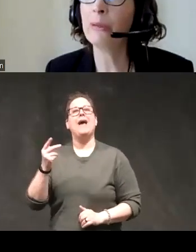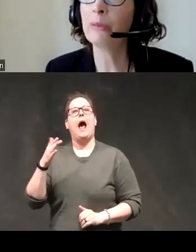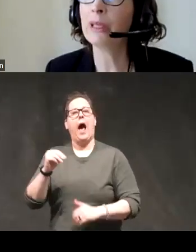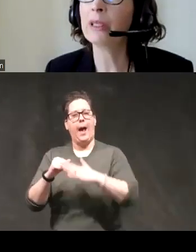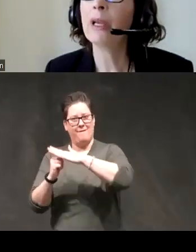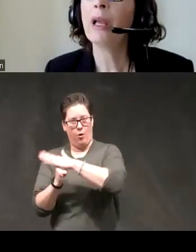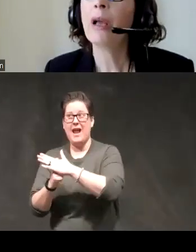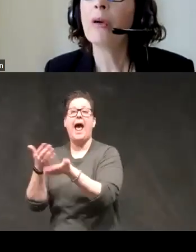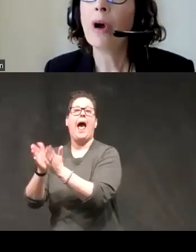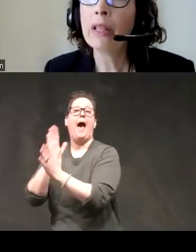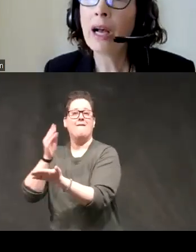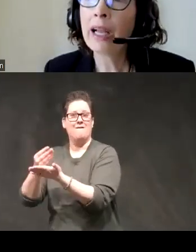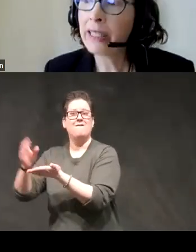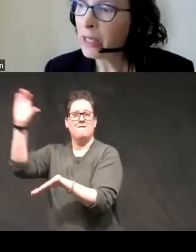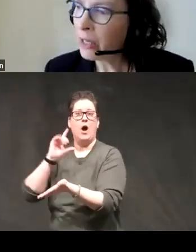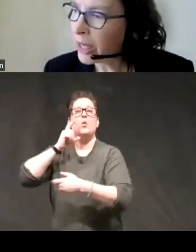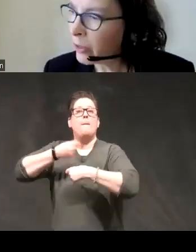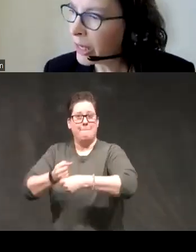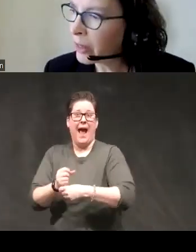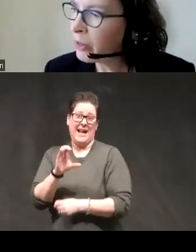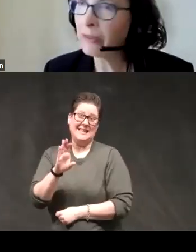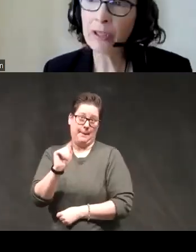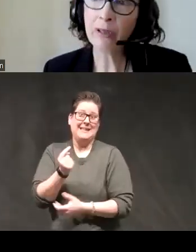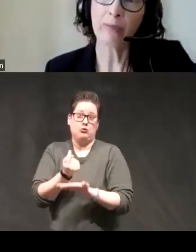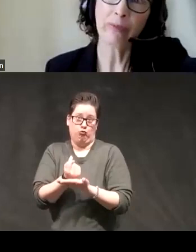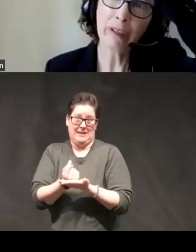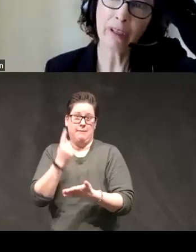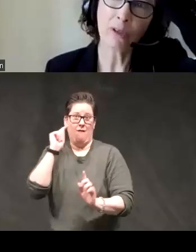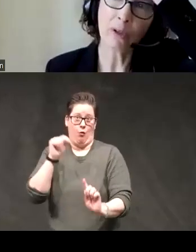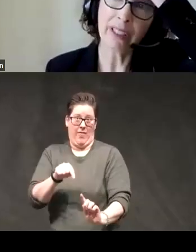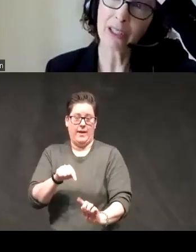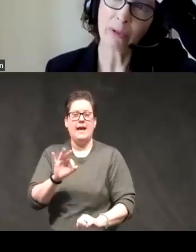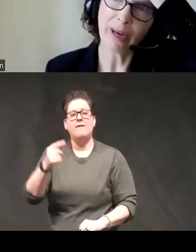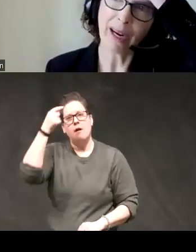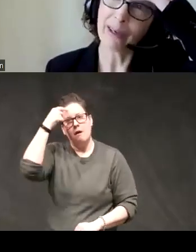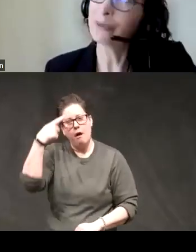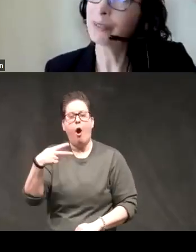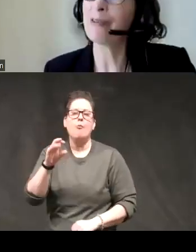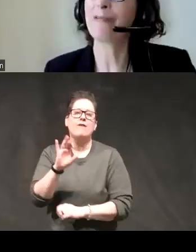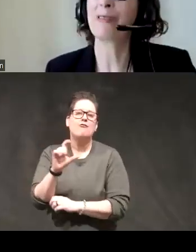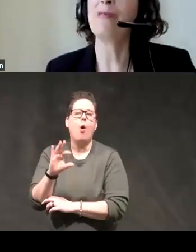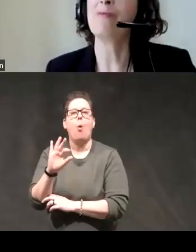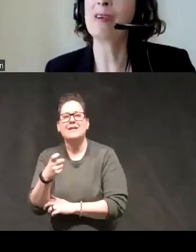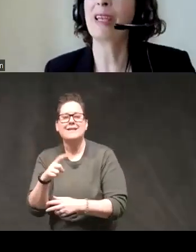treatment on the idea that okay look if your prefrontal cortex parietal stuff is not working